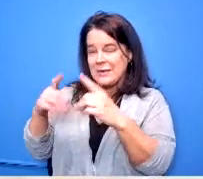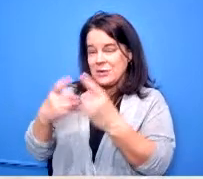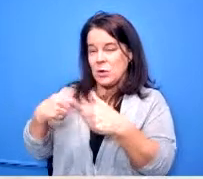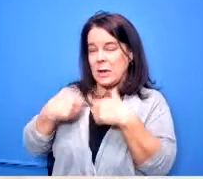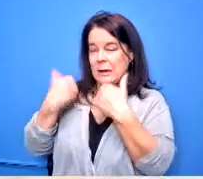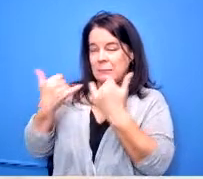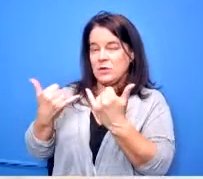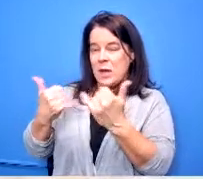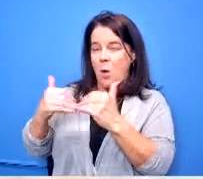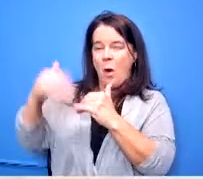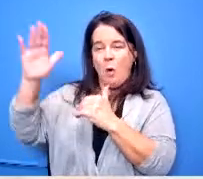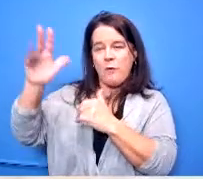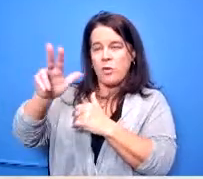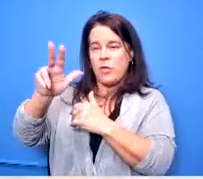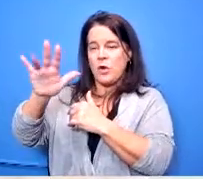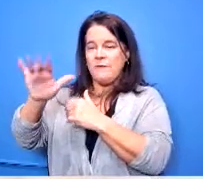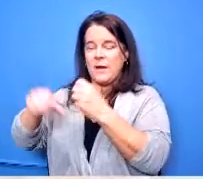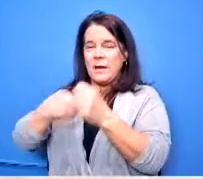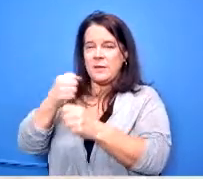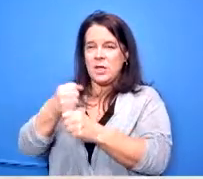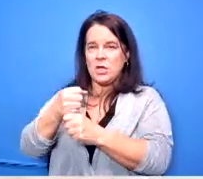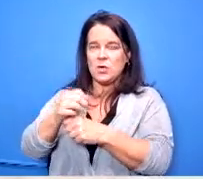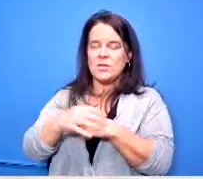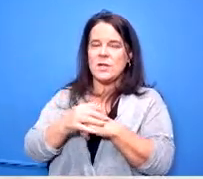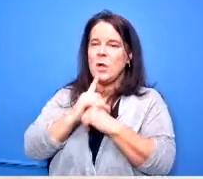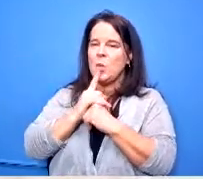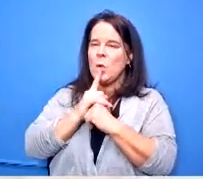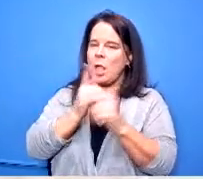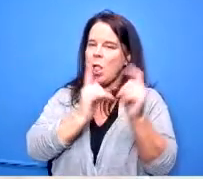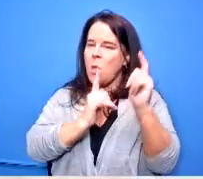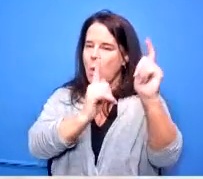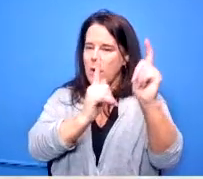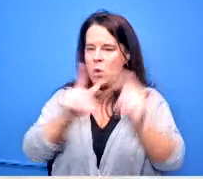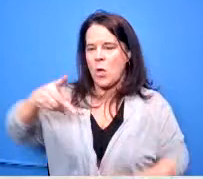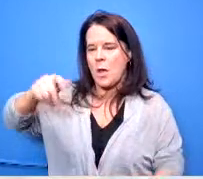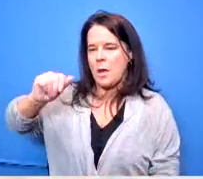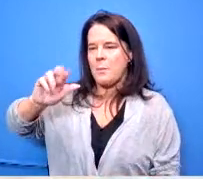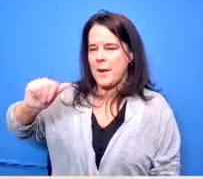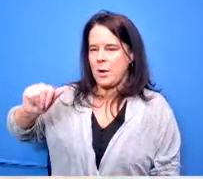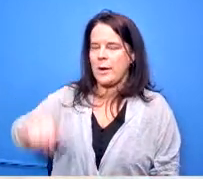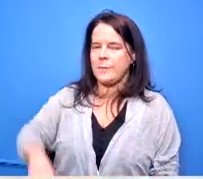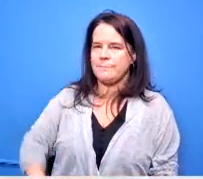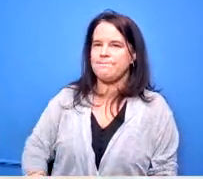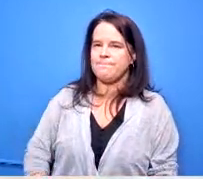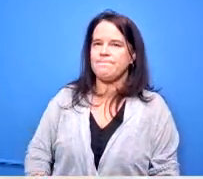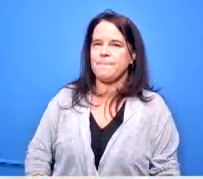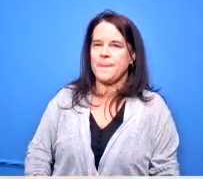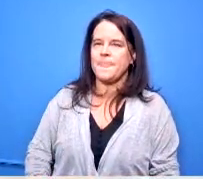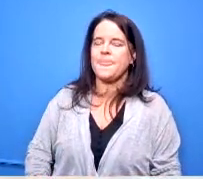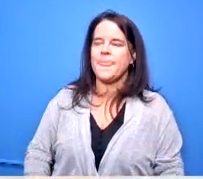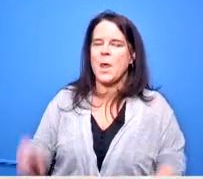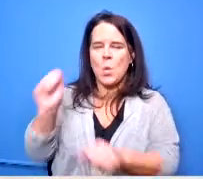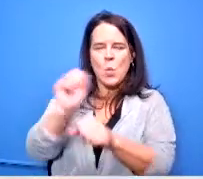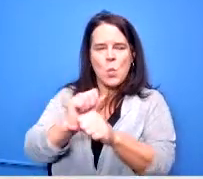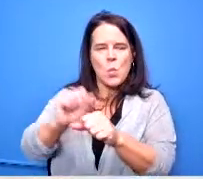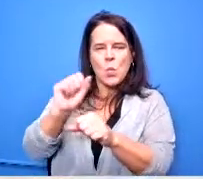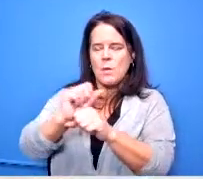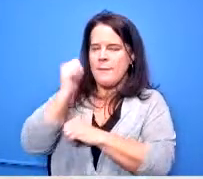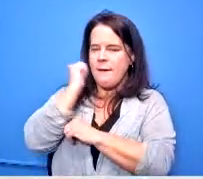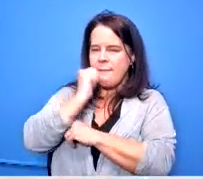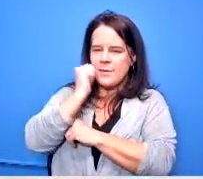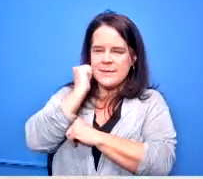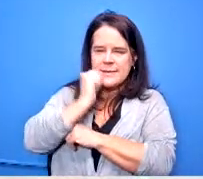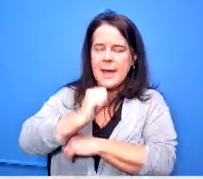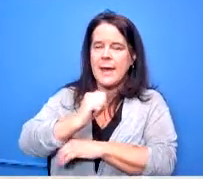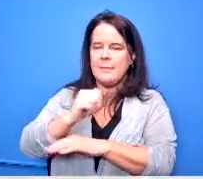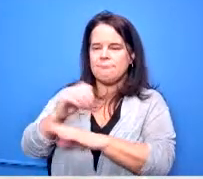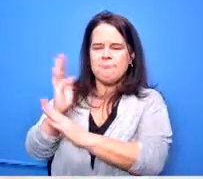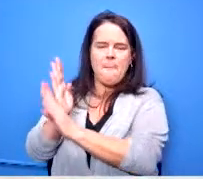years and very loyal paraprofessional worked every day as a bus paraprofessional and supported the